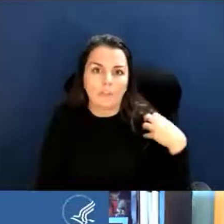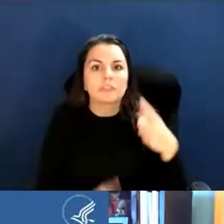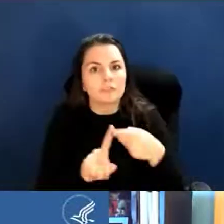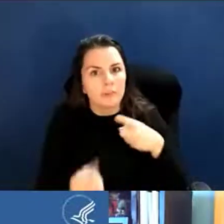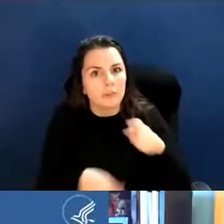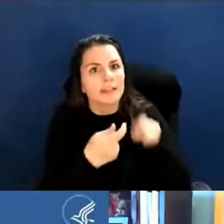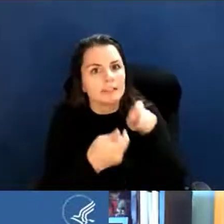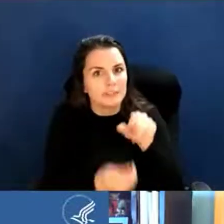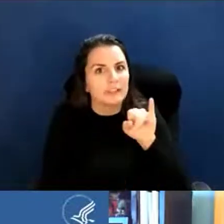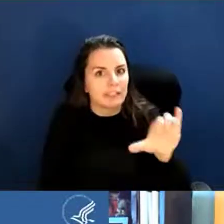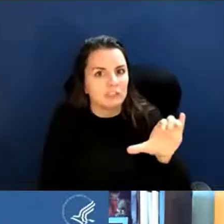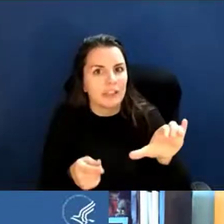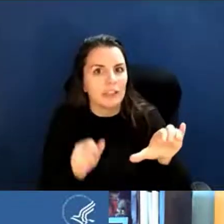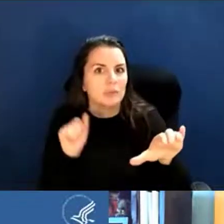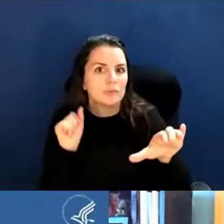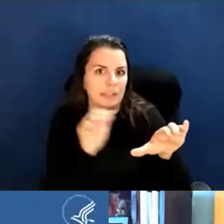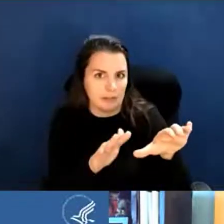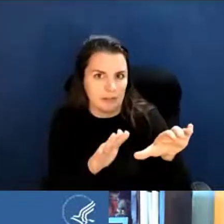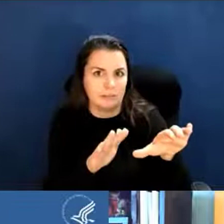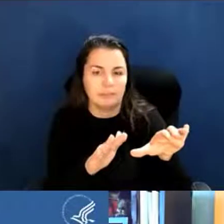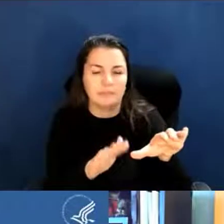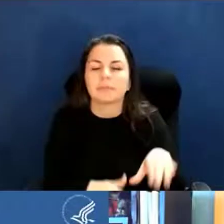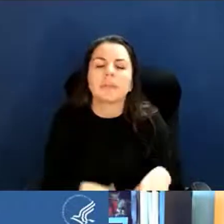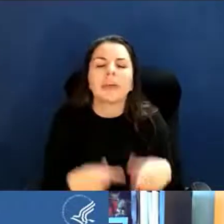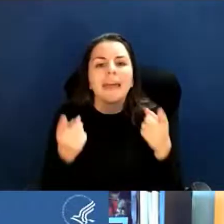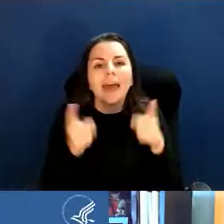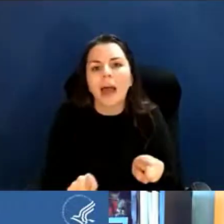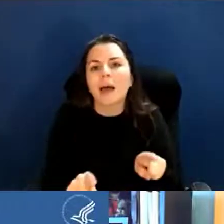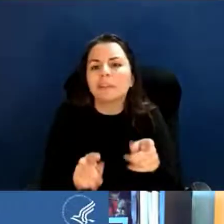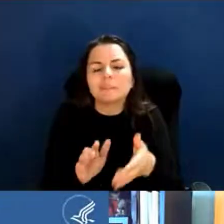There are a few cases where this could be a little bit different,